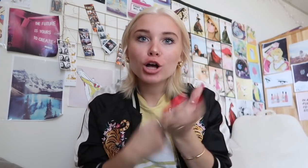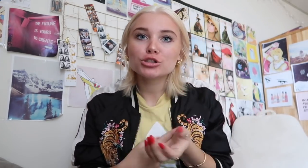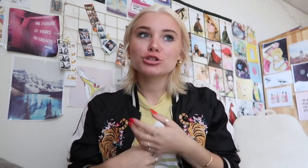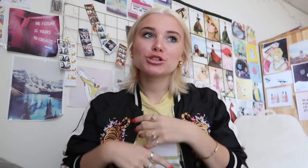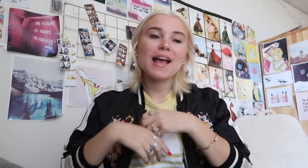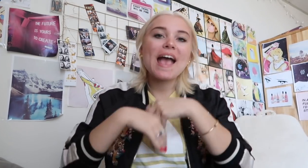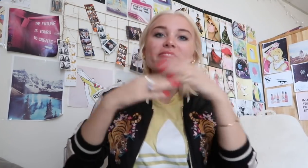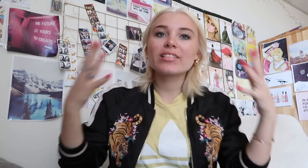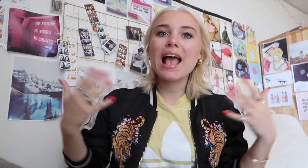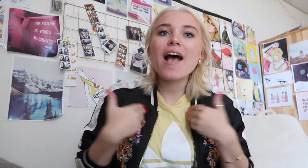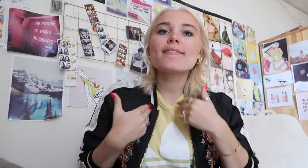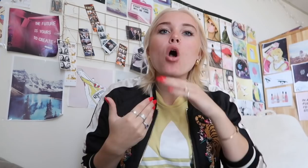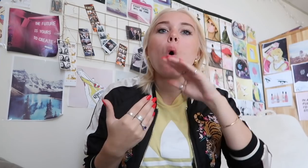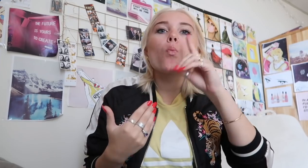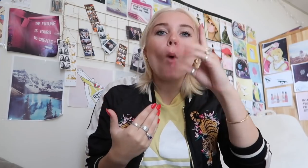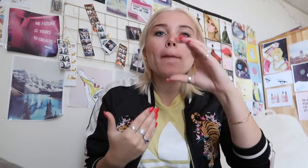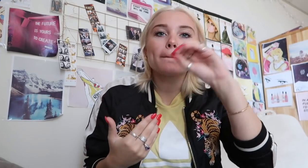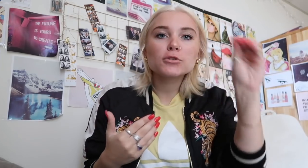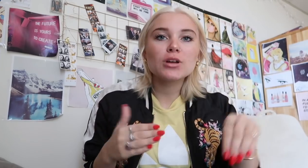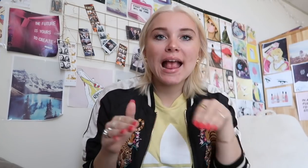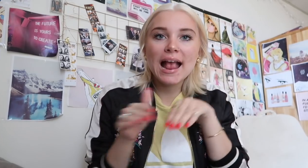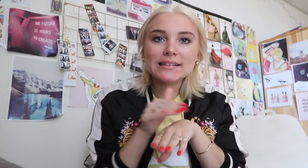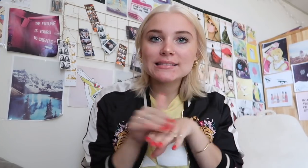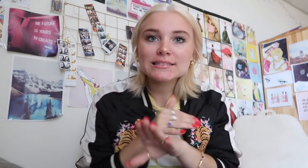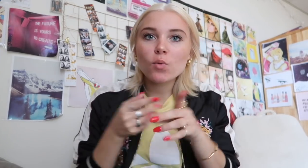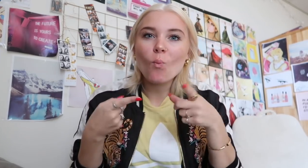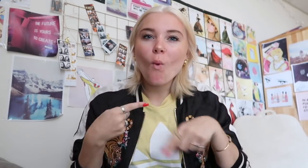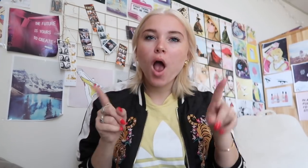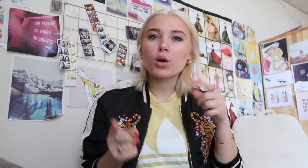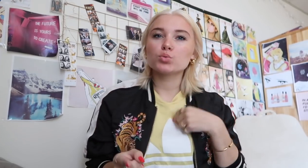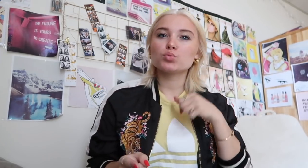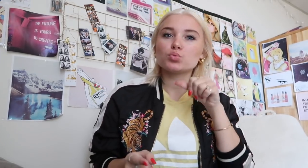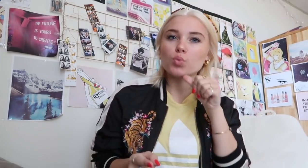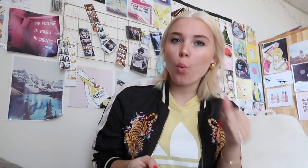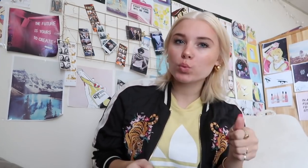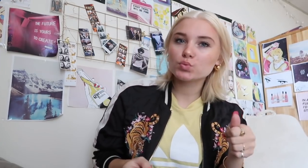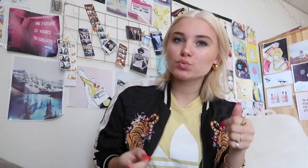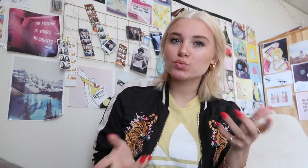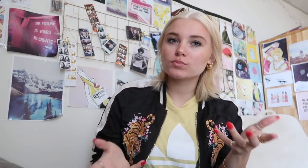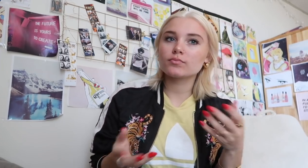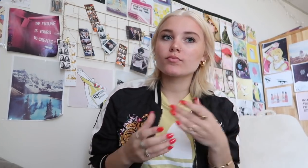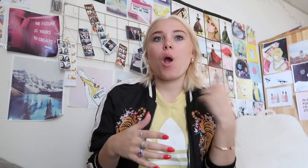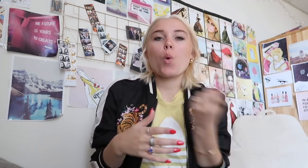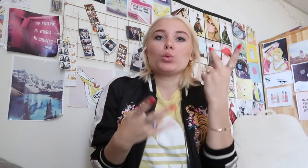deaf culture 24/7 friendly accessible while I don't, along with deaf people who attended mainstream school